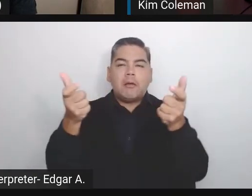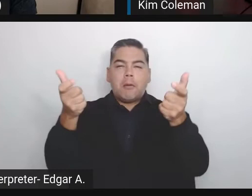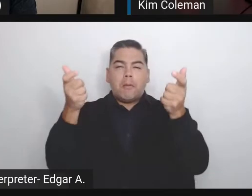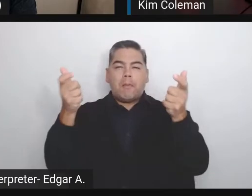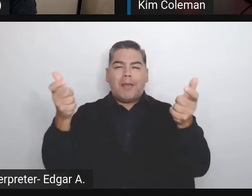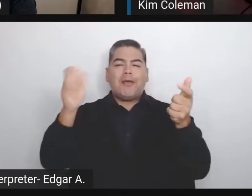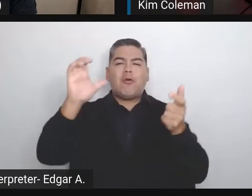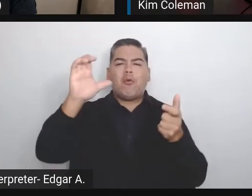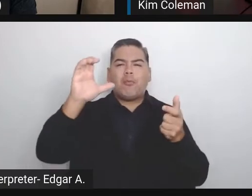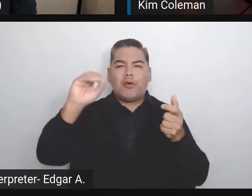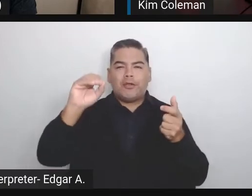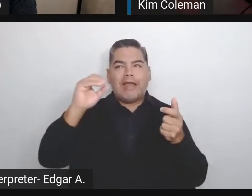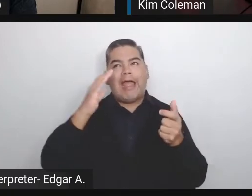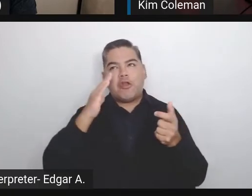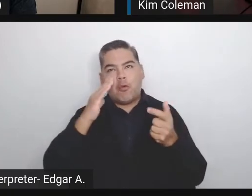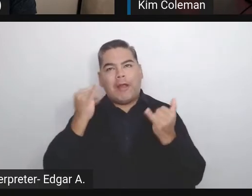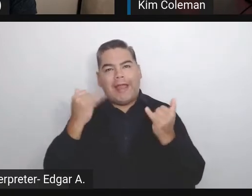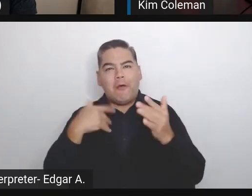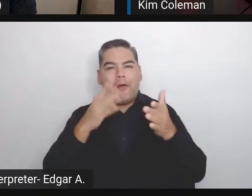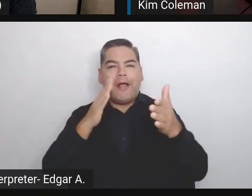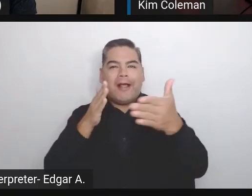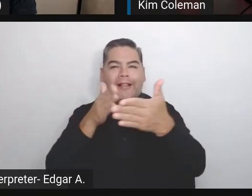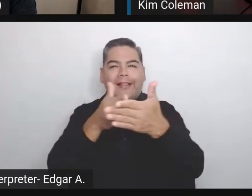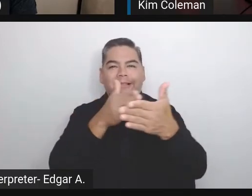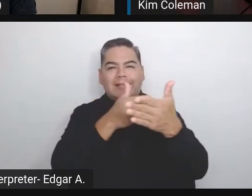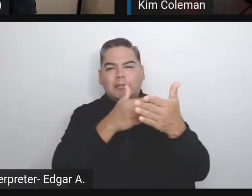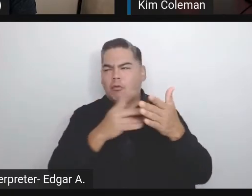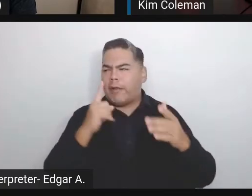that they are planning a lawsuit against Copilot